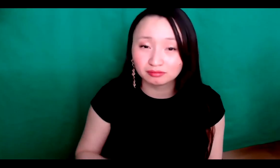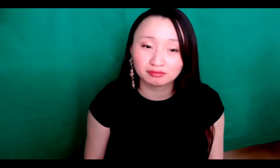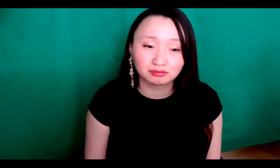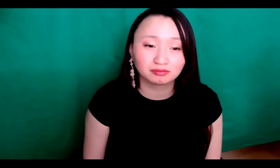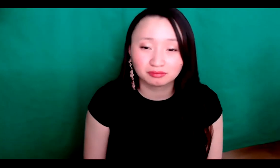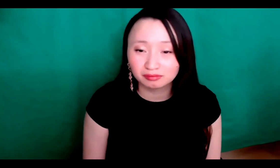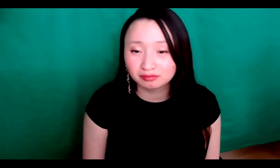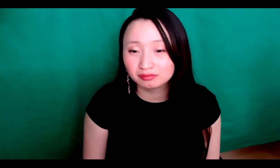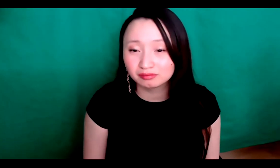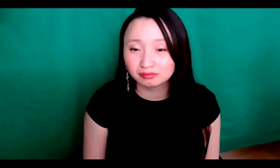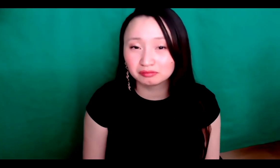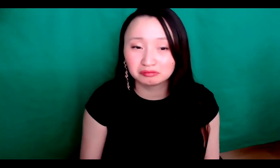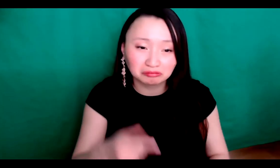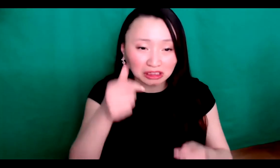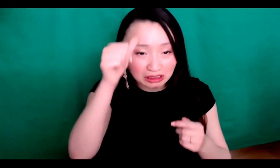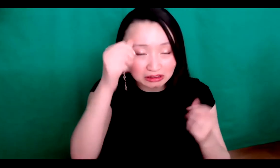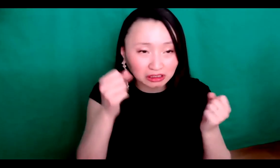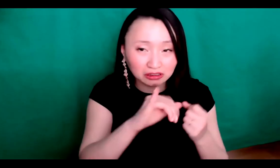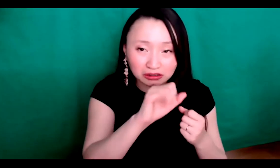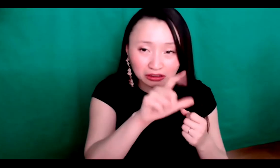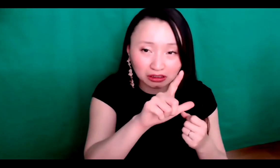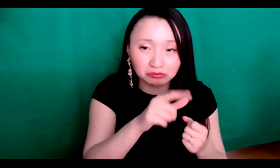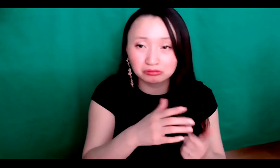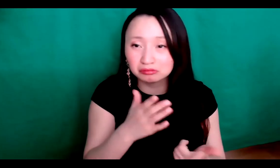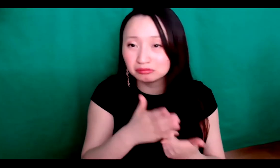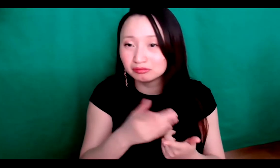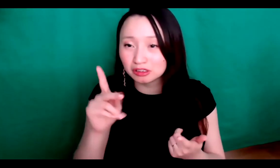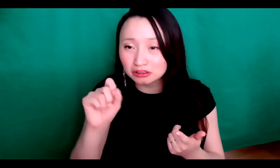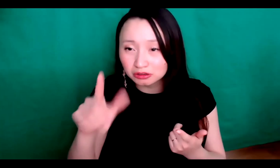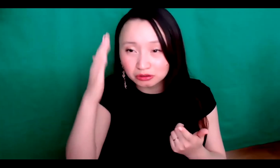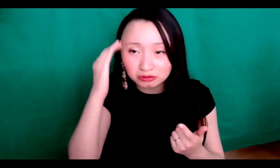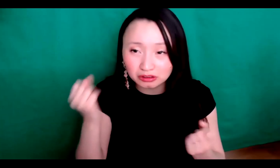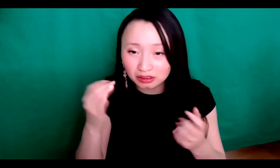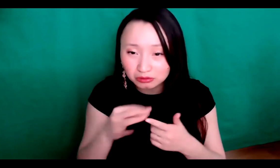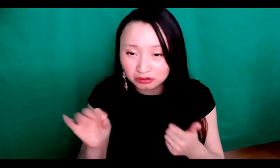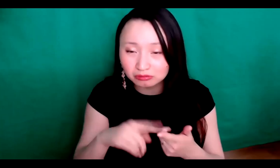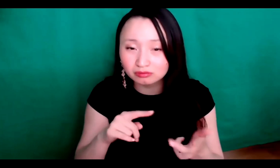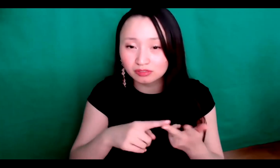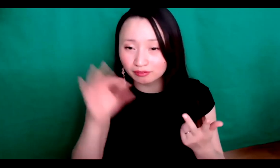languages. Is it good or bad. You know I SL.